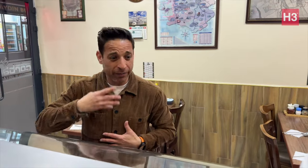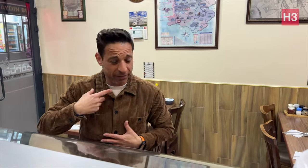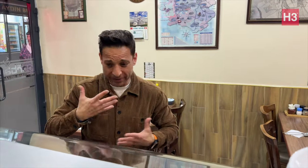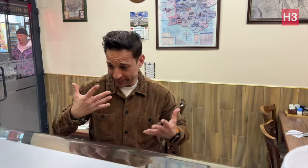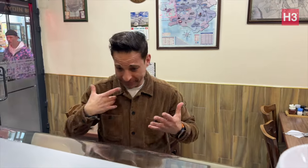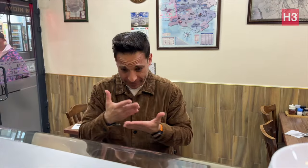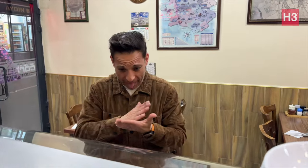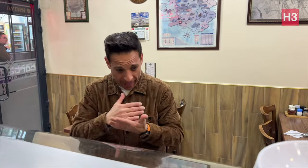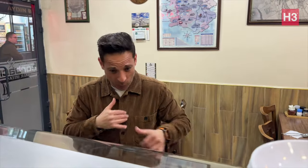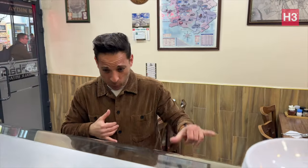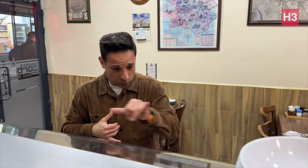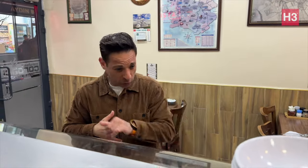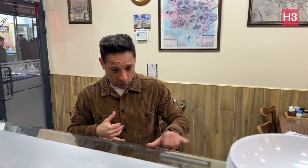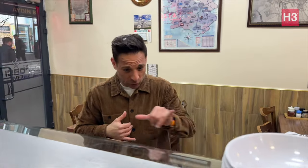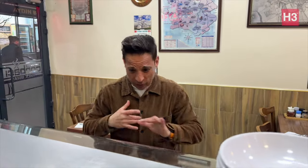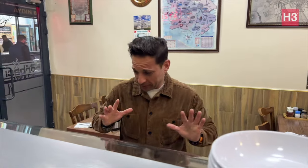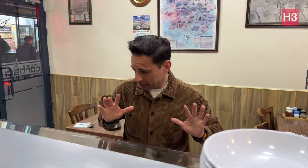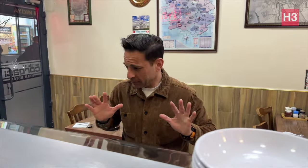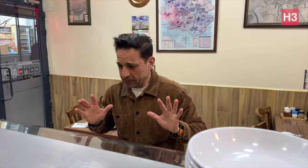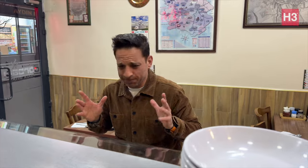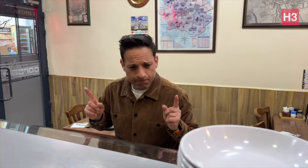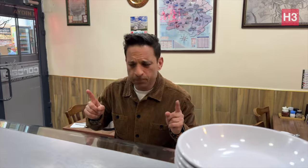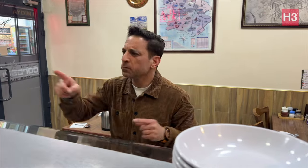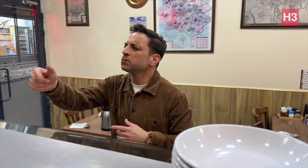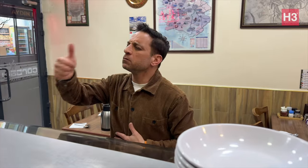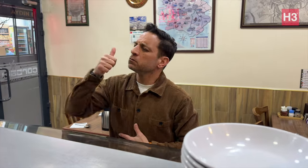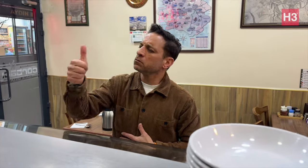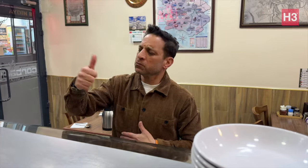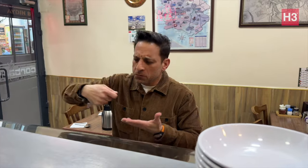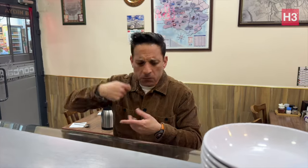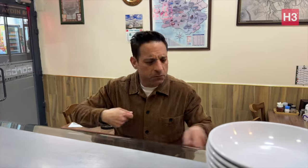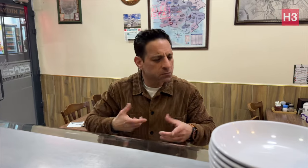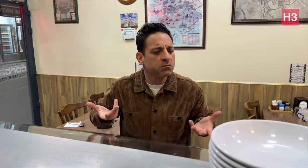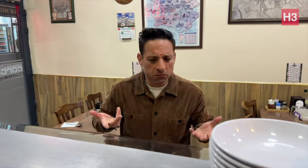I am craving for it but I am not sure which soup to order! Can you tell me which is the best one?